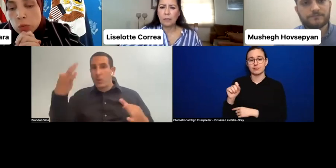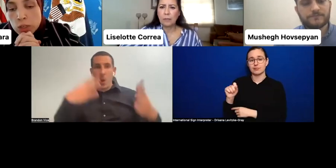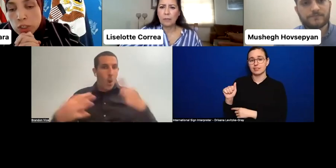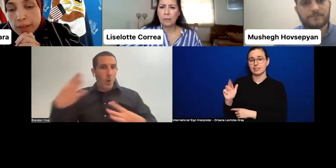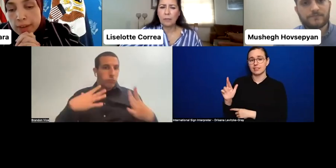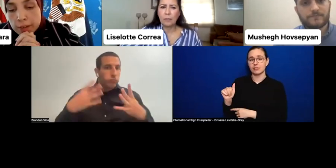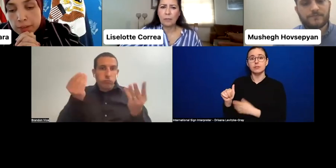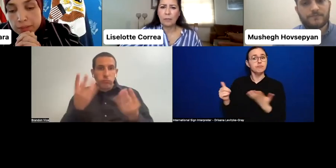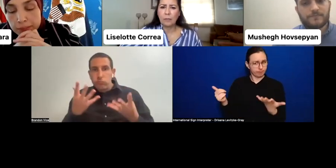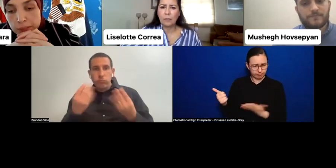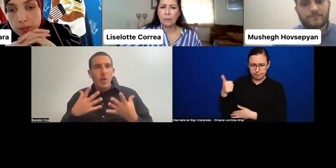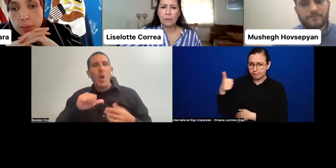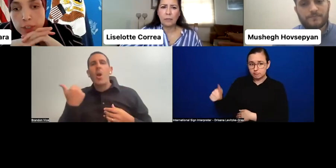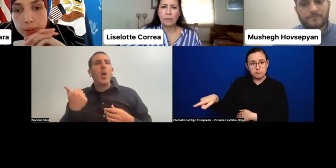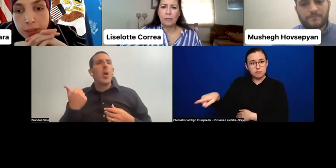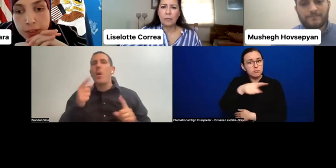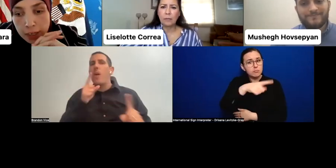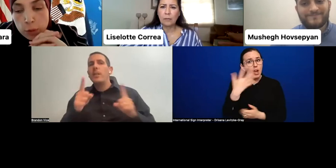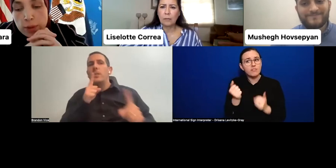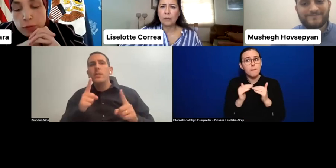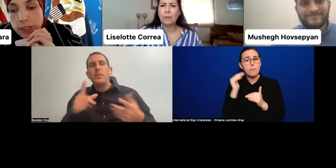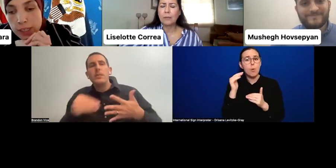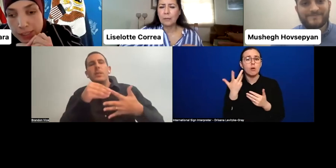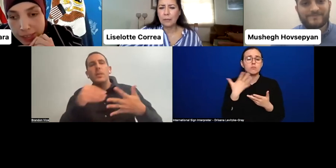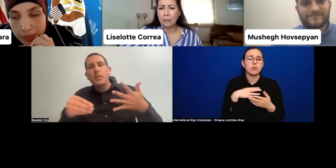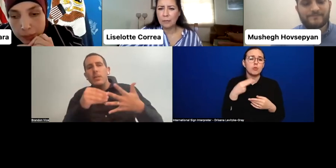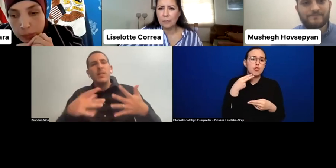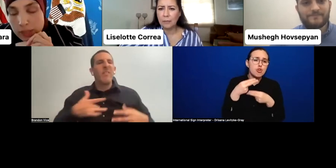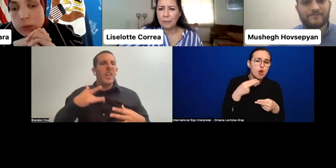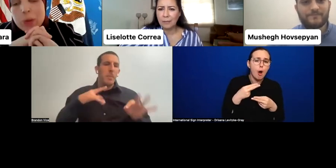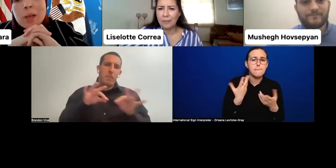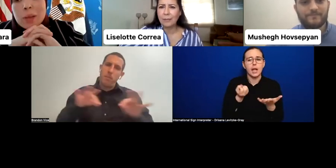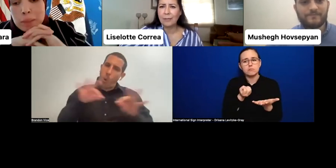we need to be having? From our speakers and if we have raised hands, let's also call on them.